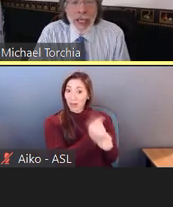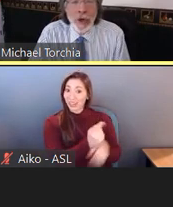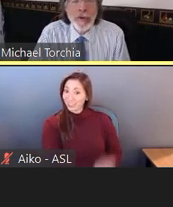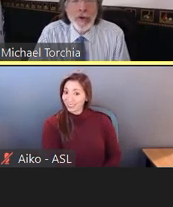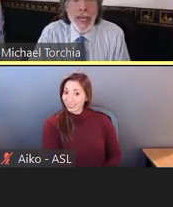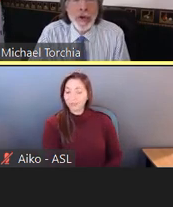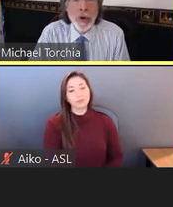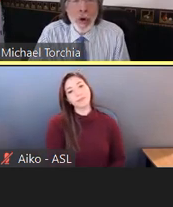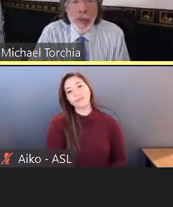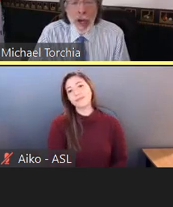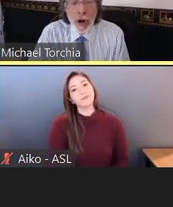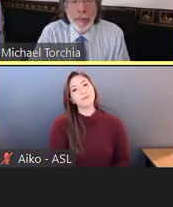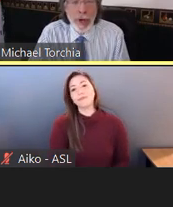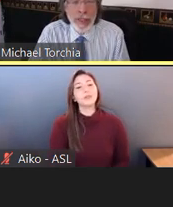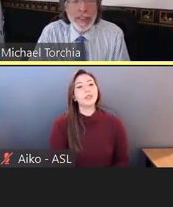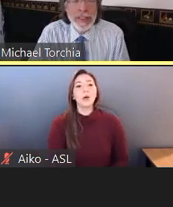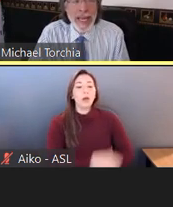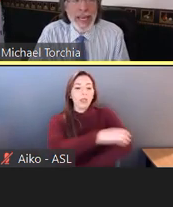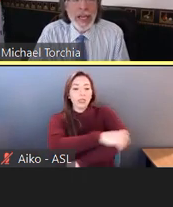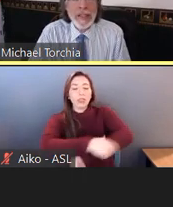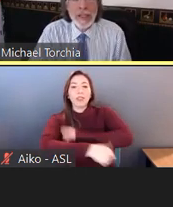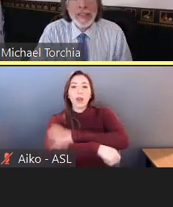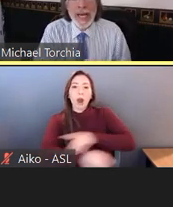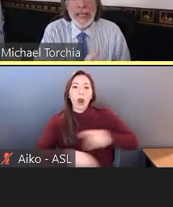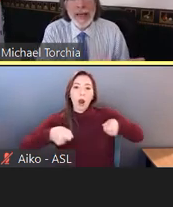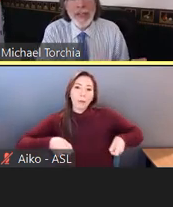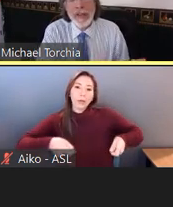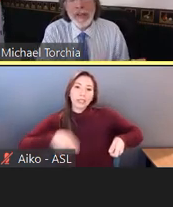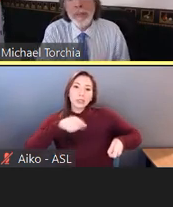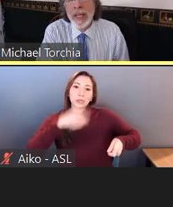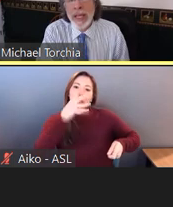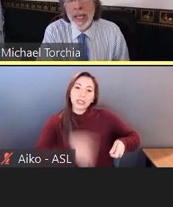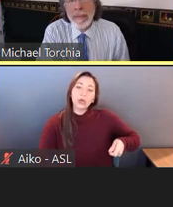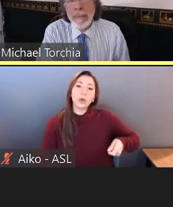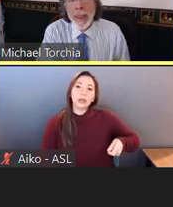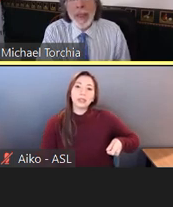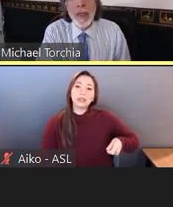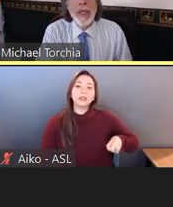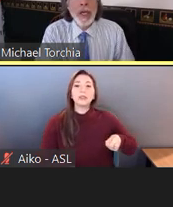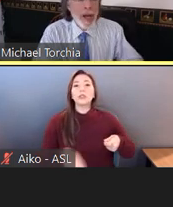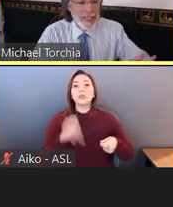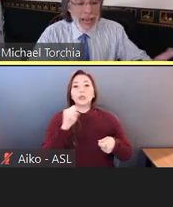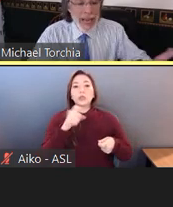You have to ignore the arm braces and say, does Sally have a disability aside